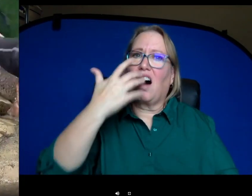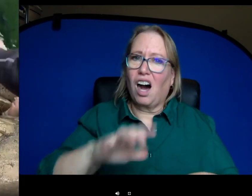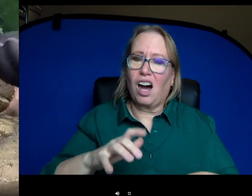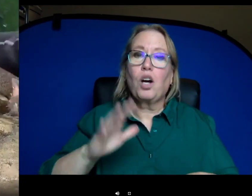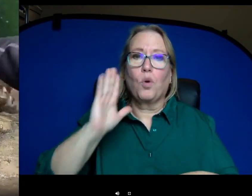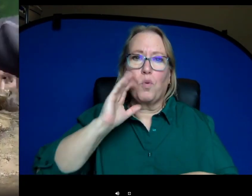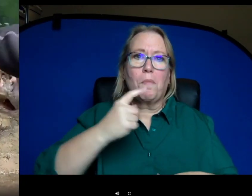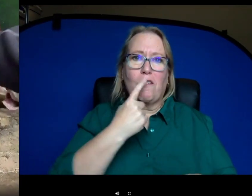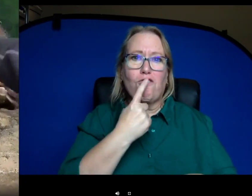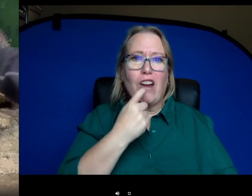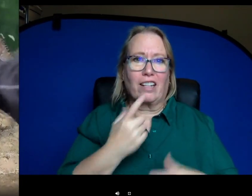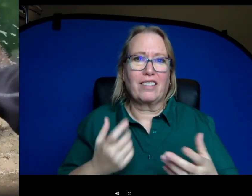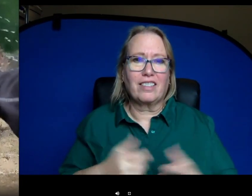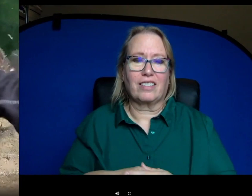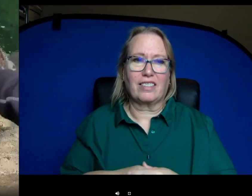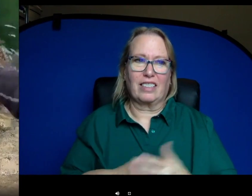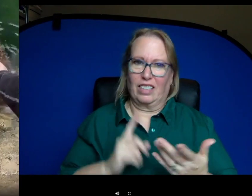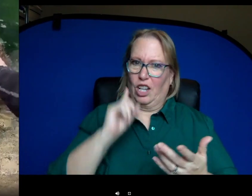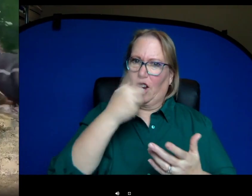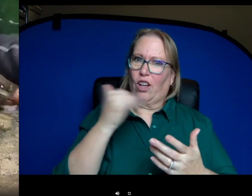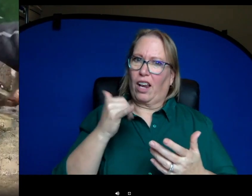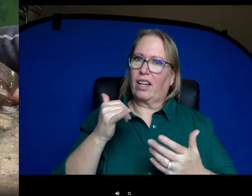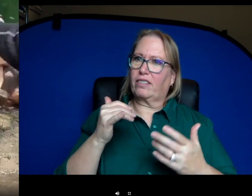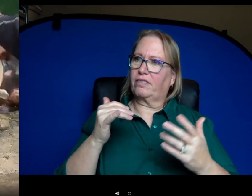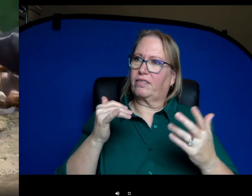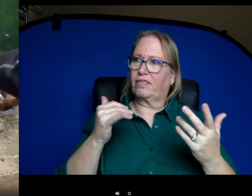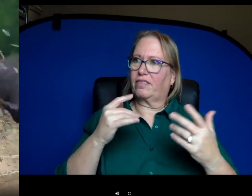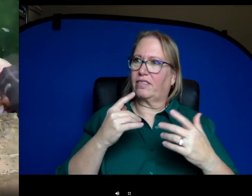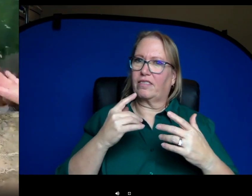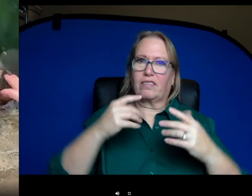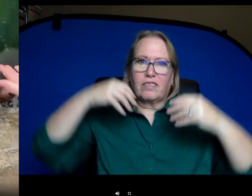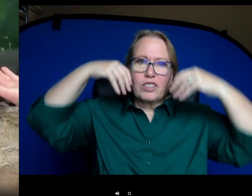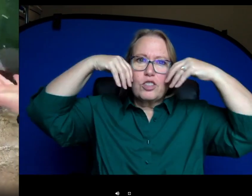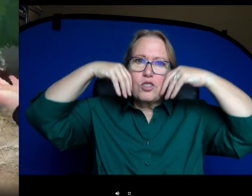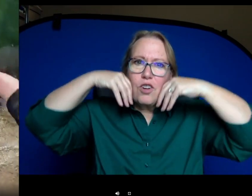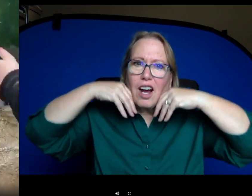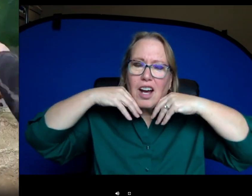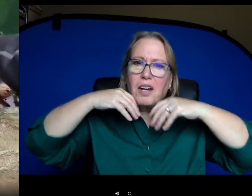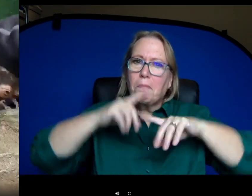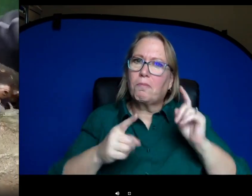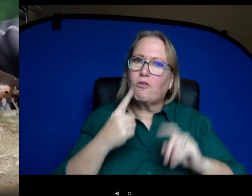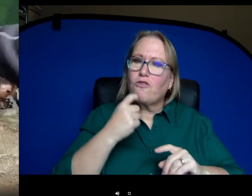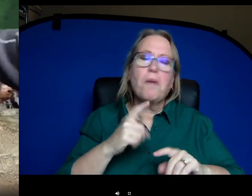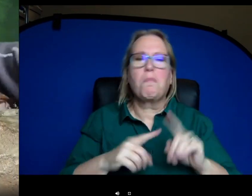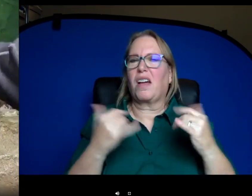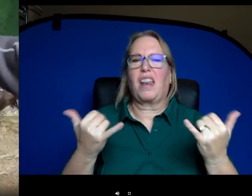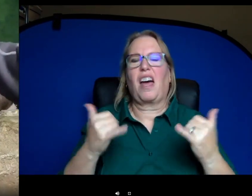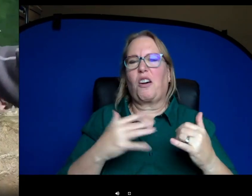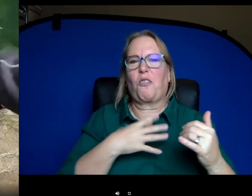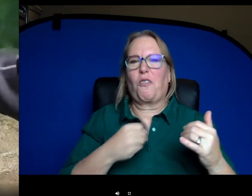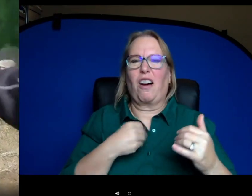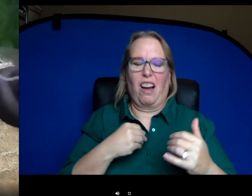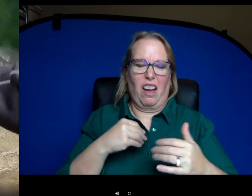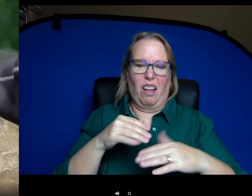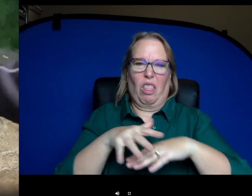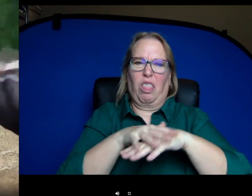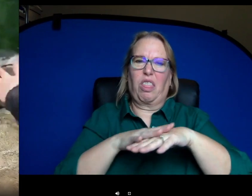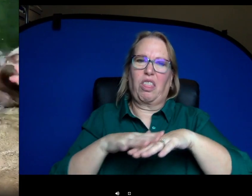look like sweat kind of dripping out. Um, like you might see beads of sweat on your forehead. But you can see right now it's just a white ladder because they're